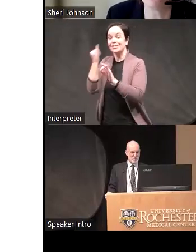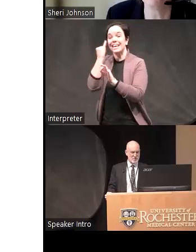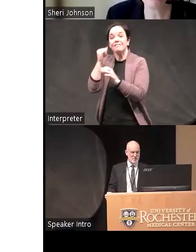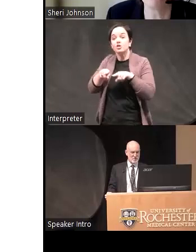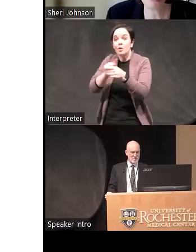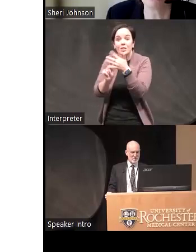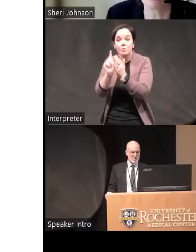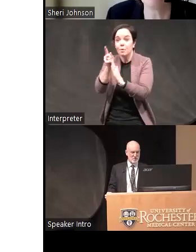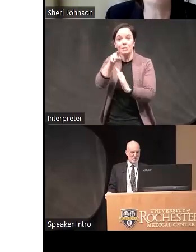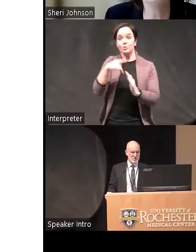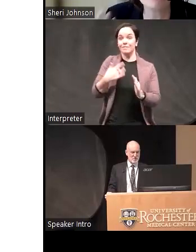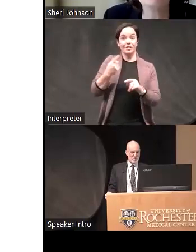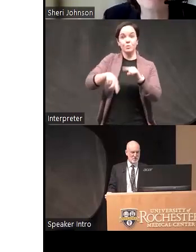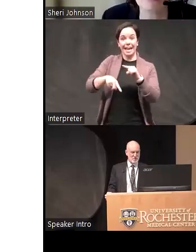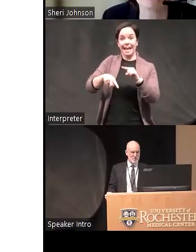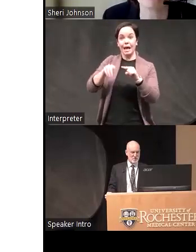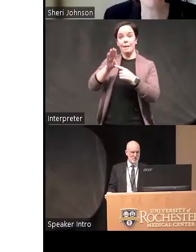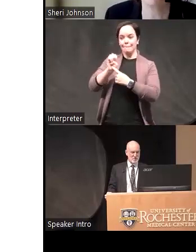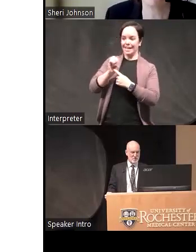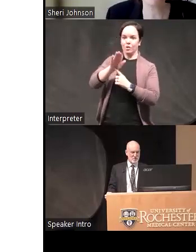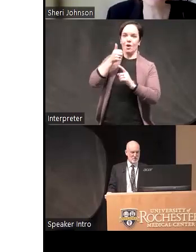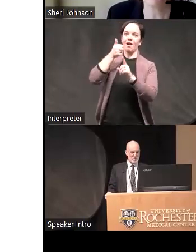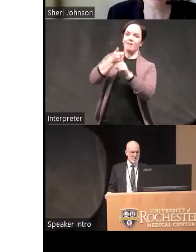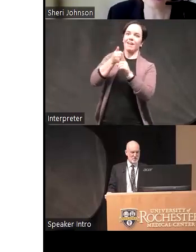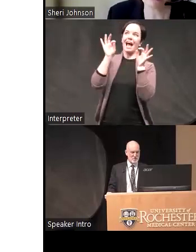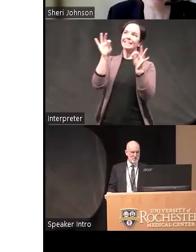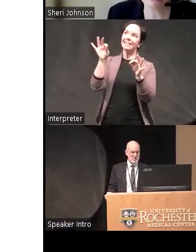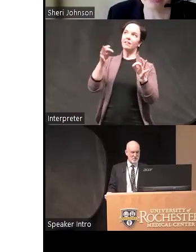and and have many many more problems with being your ideal self than other people do